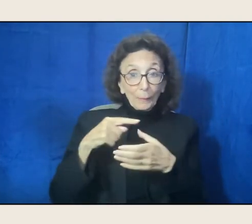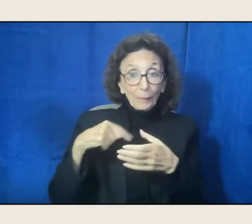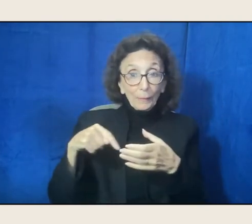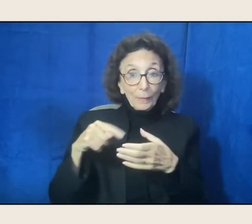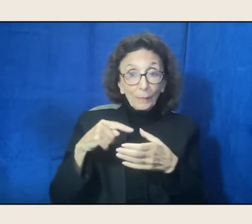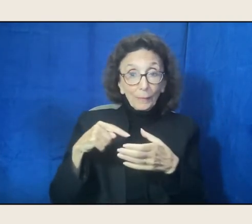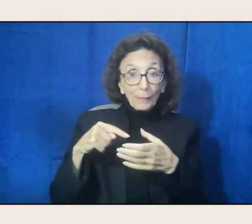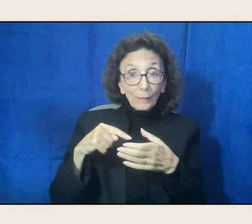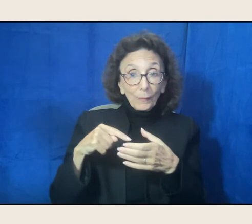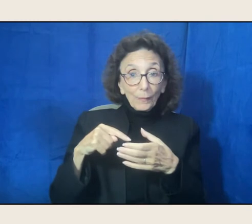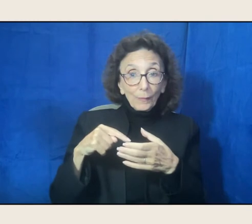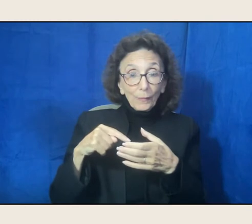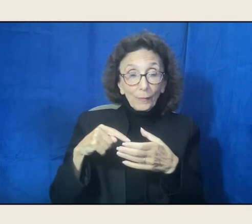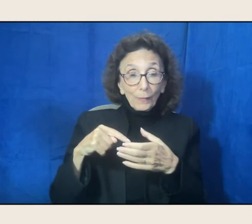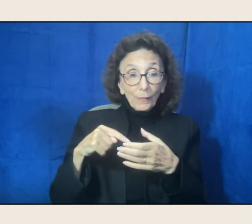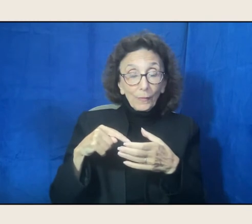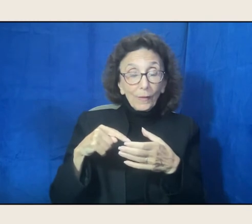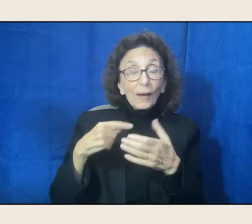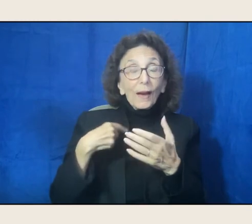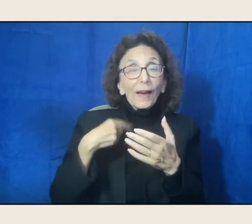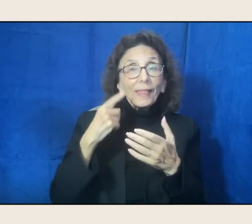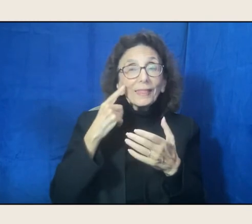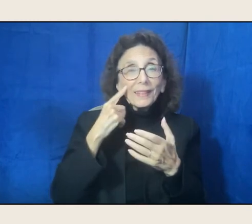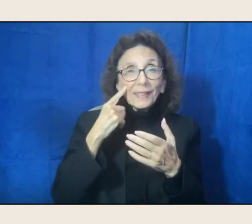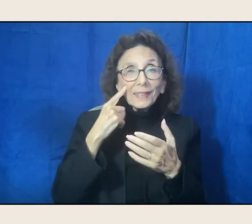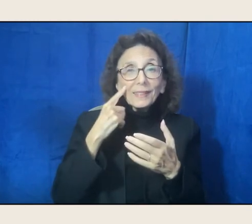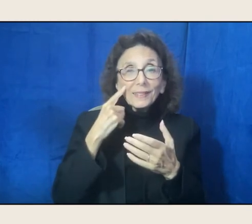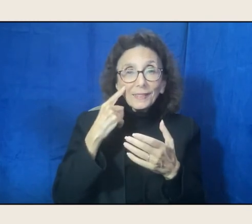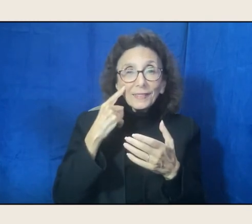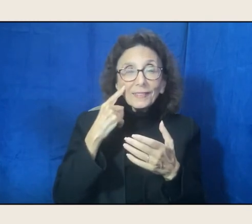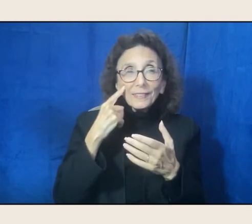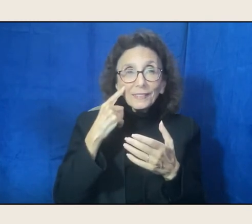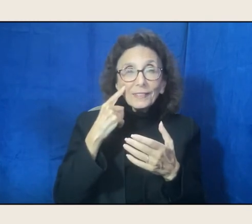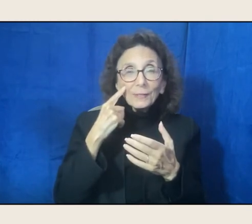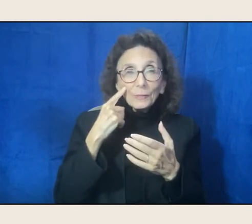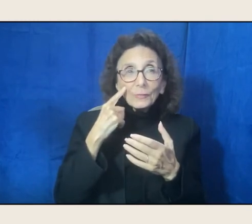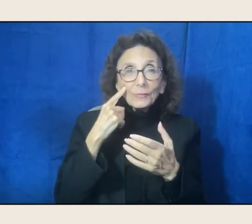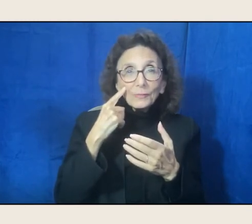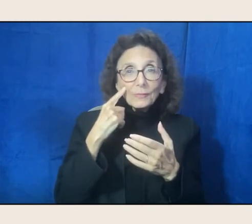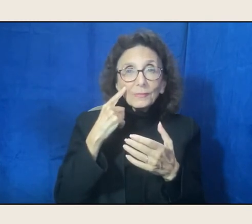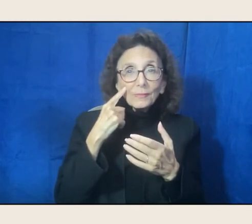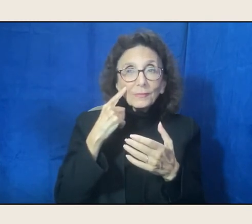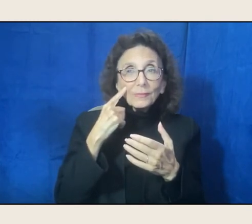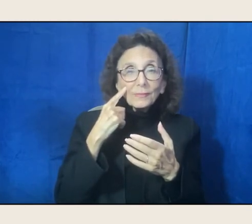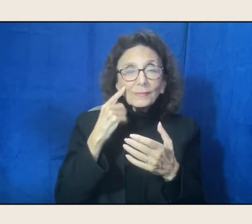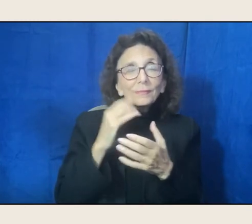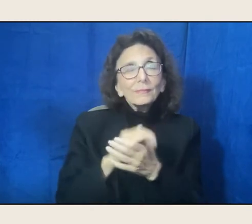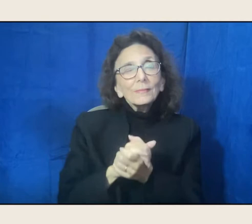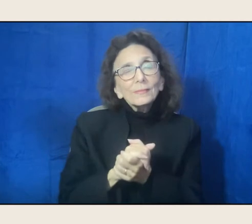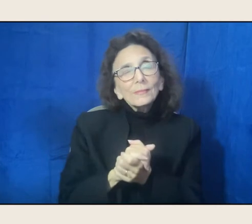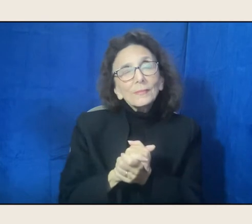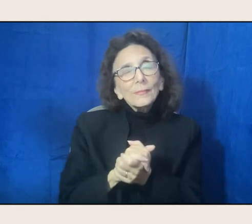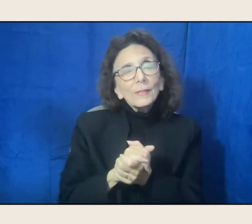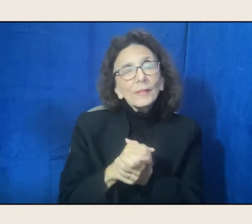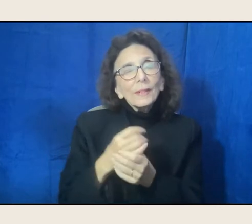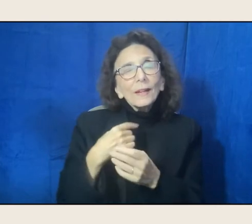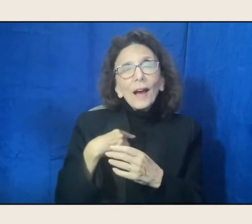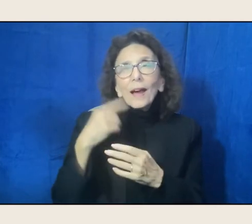to pull out, it's a, I don't know, I think of all the poems being like these energetic forces,